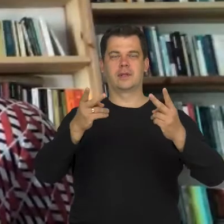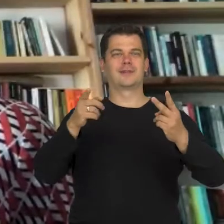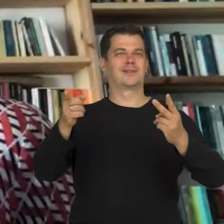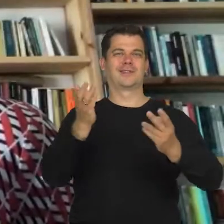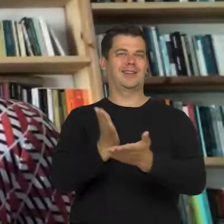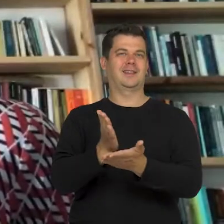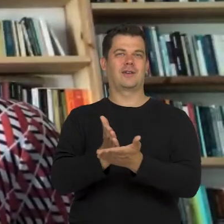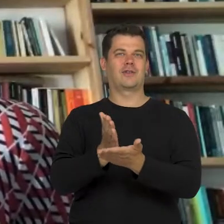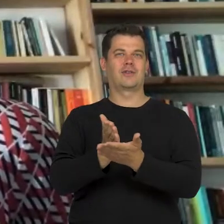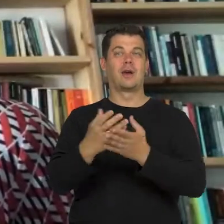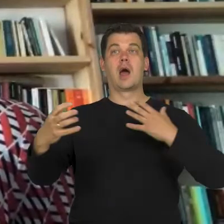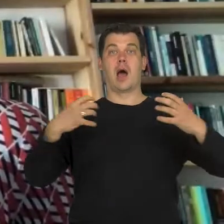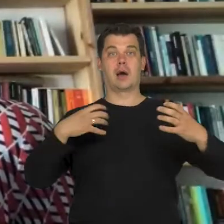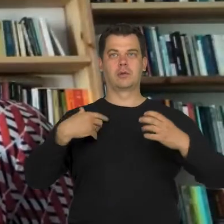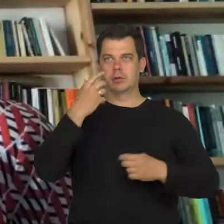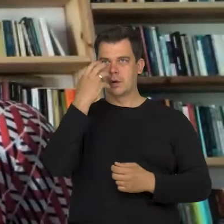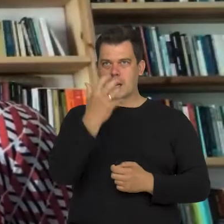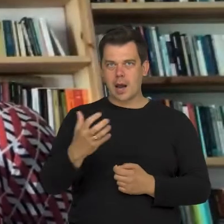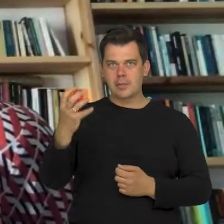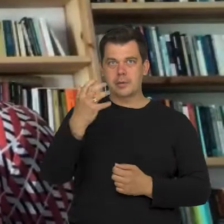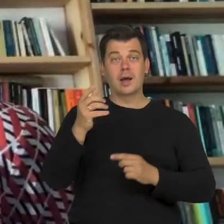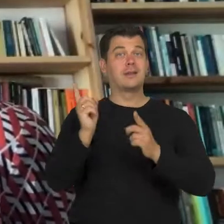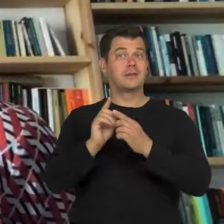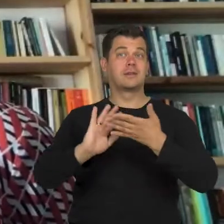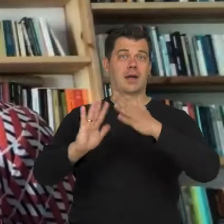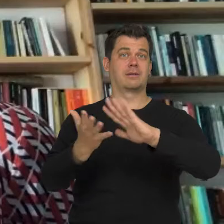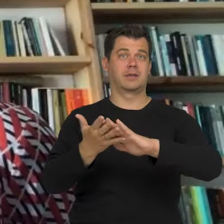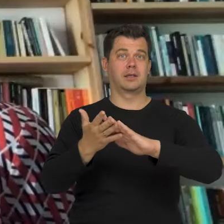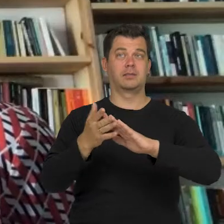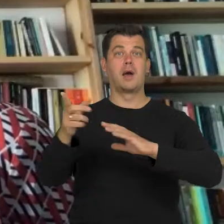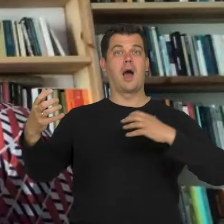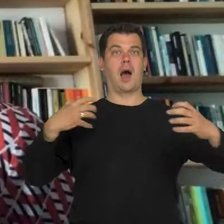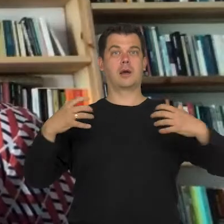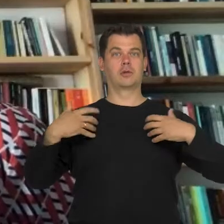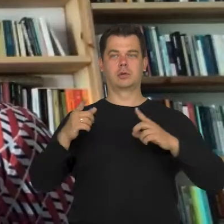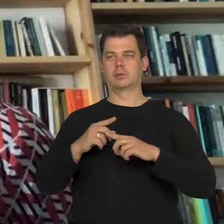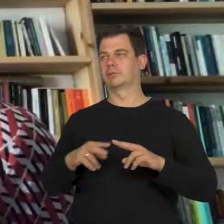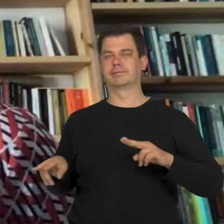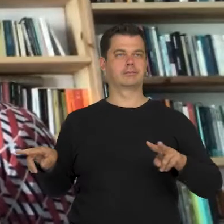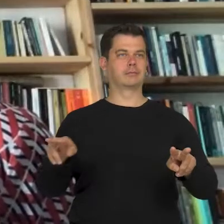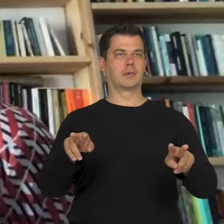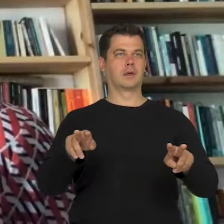that it's not only that we stare at the actor, but the actors also stare at us. Especially when the room is illuminated.